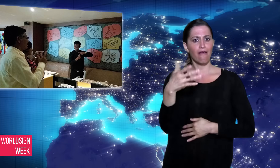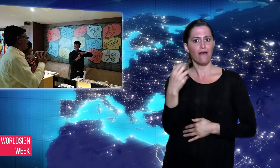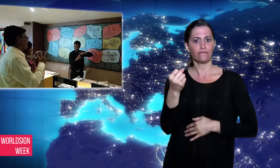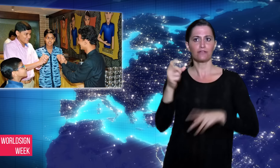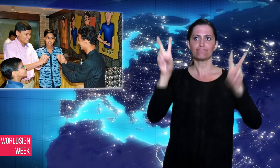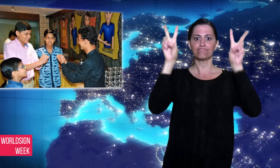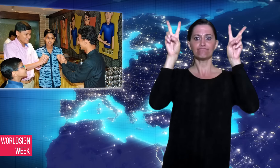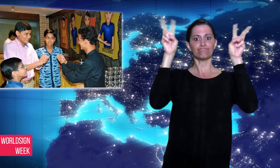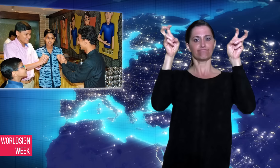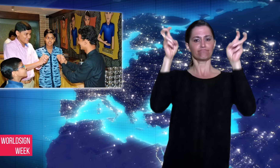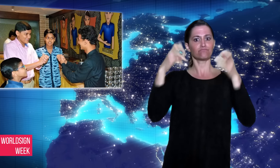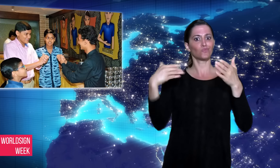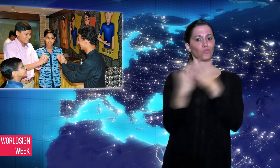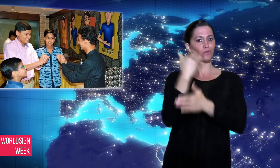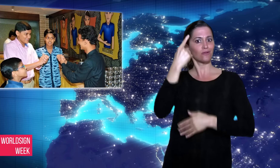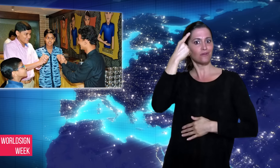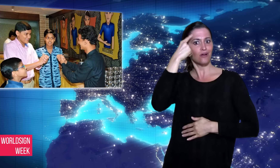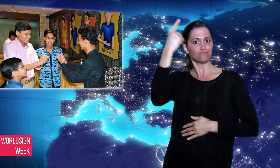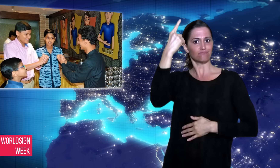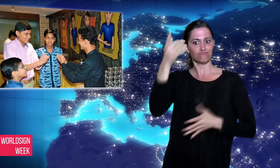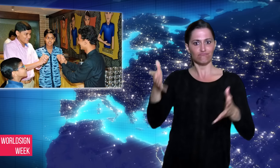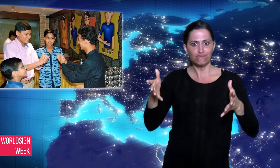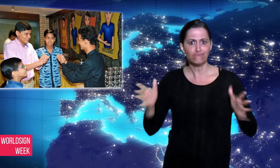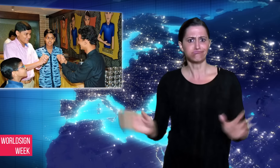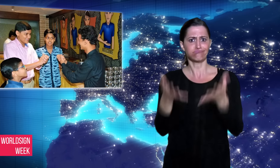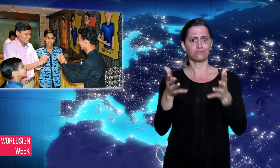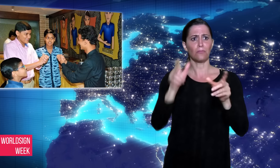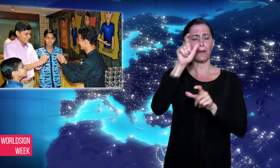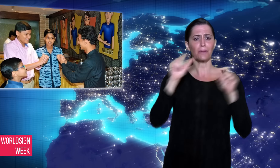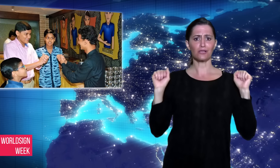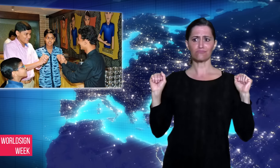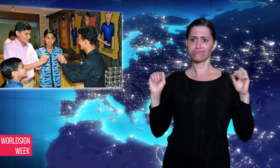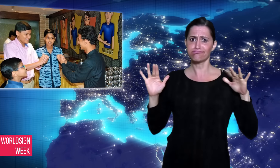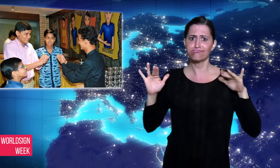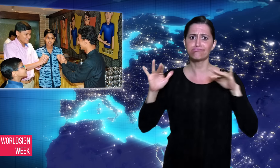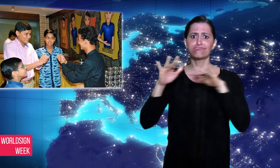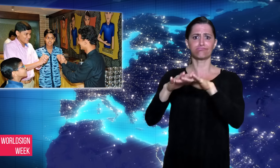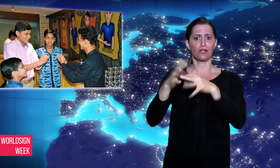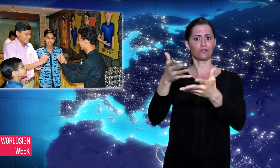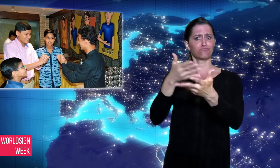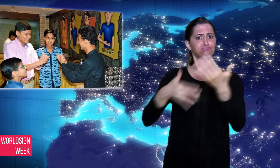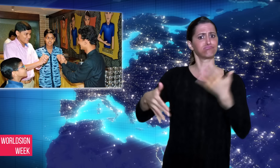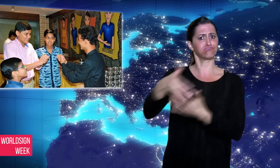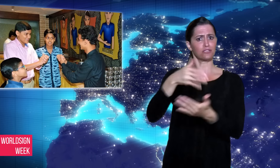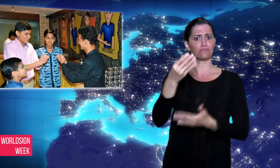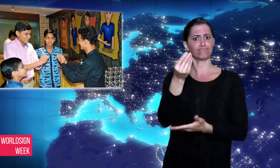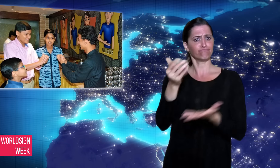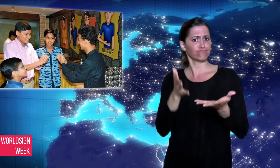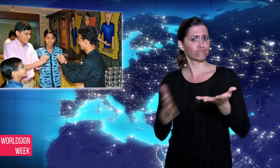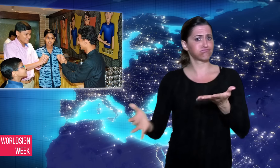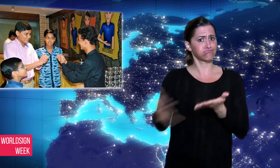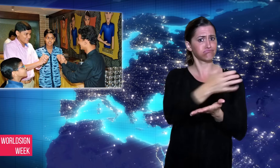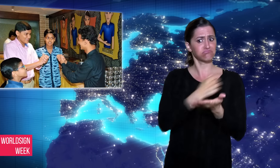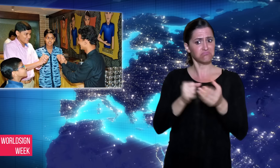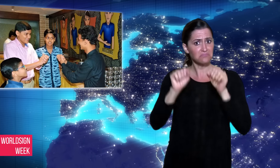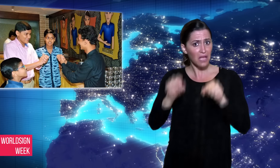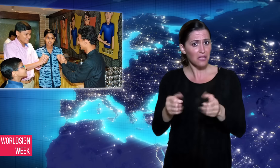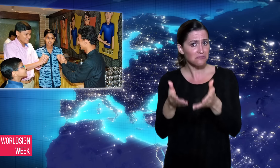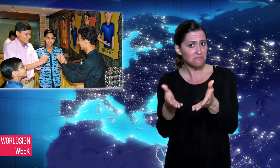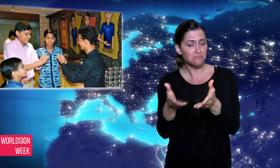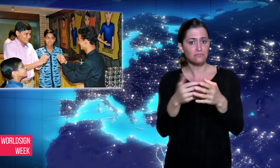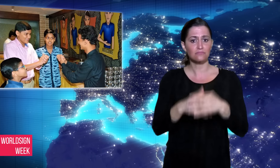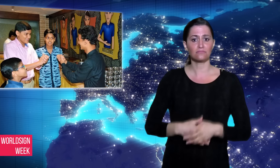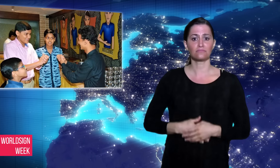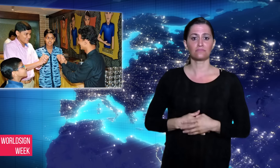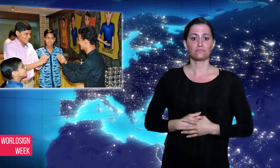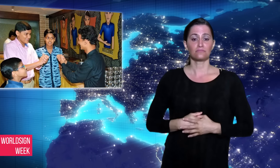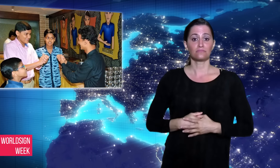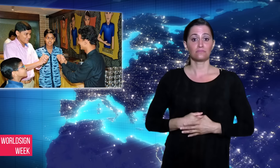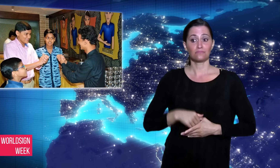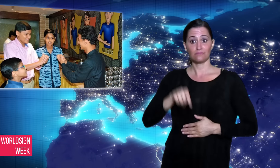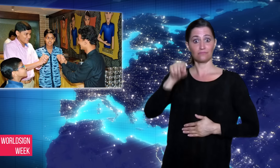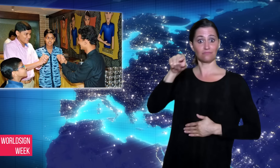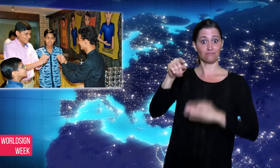management are deaf with hearing people